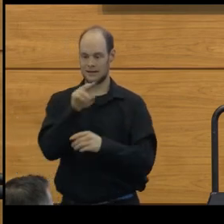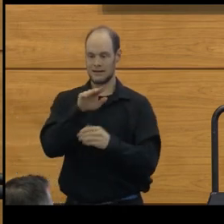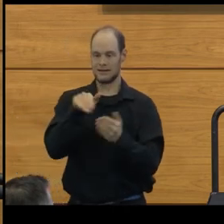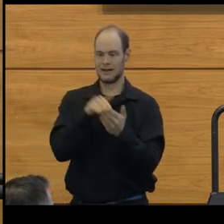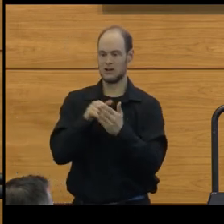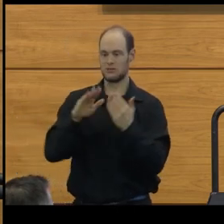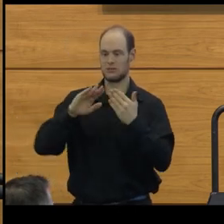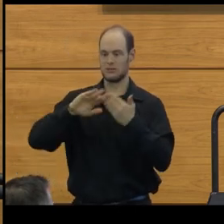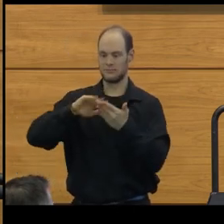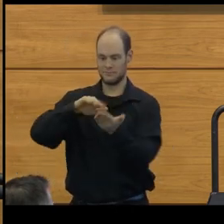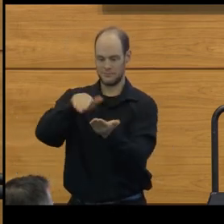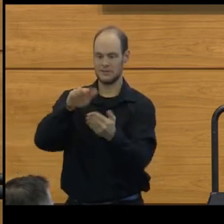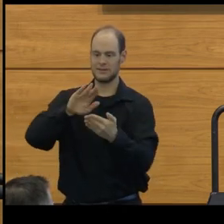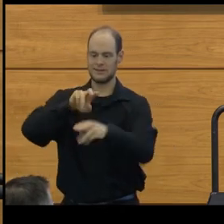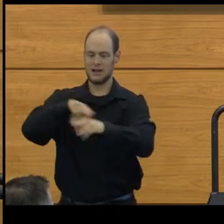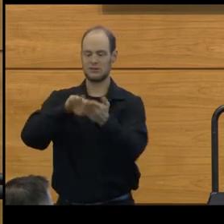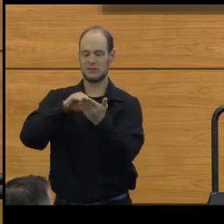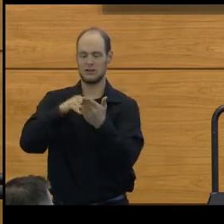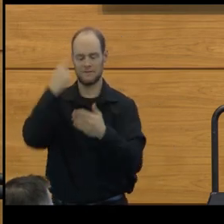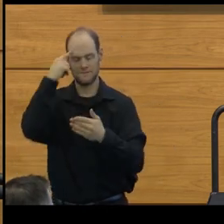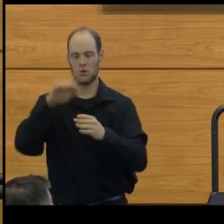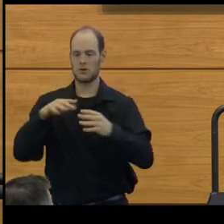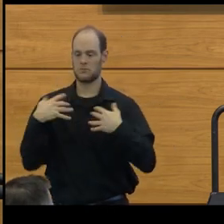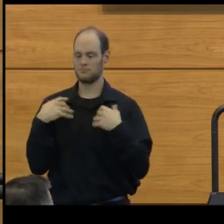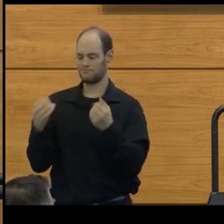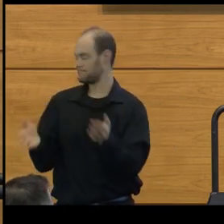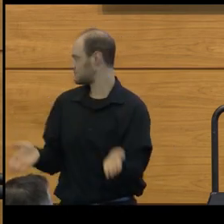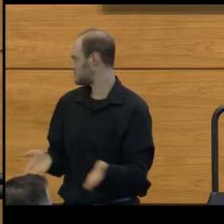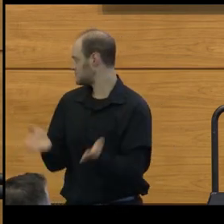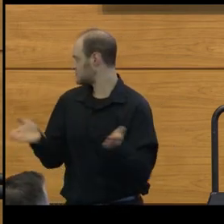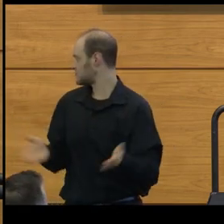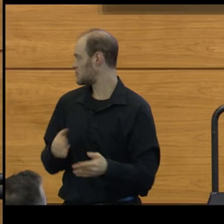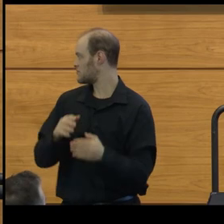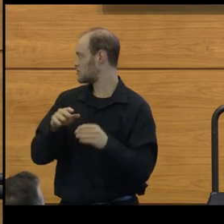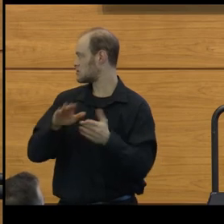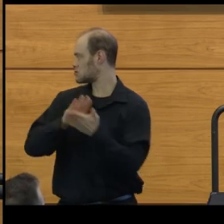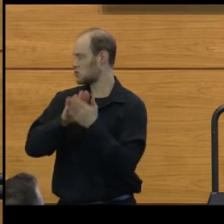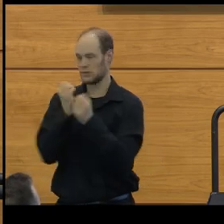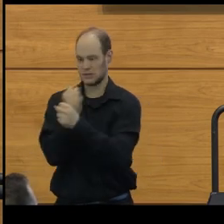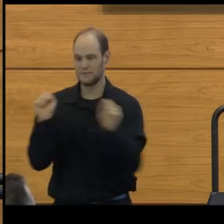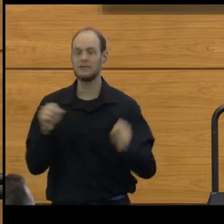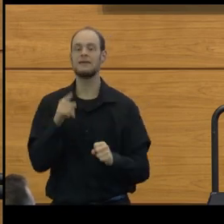for School Safety, he leads a multimillion dollar federal effort to expand